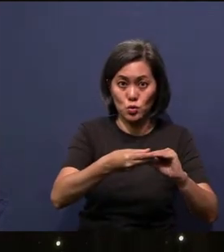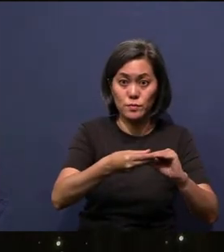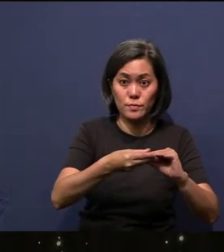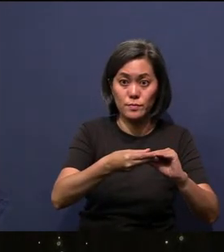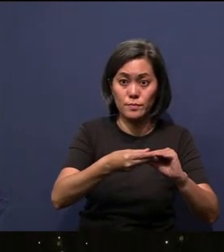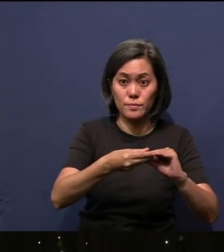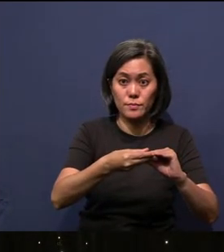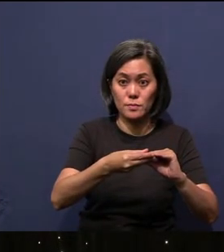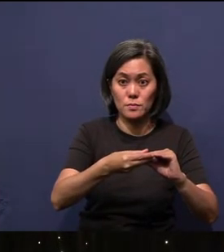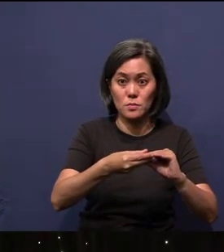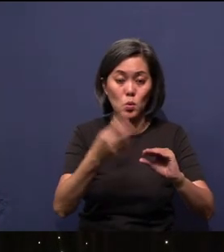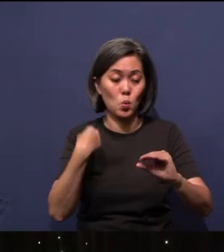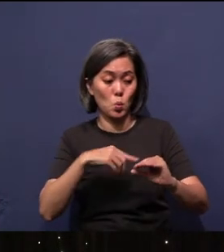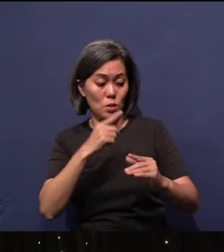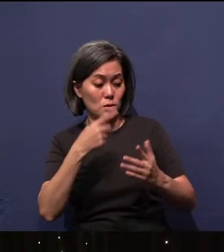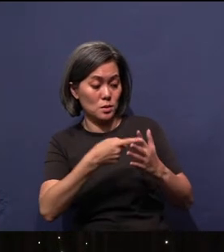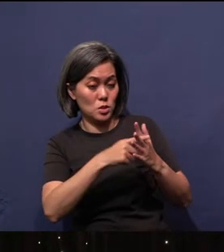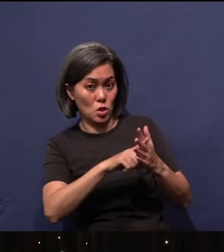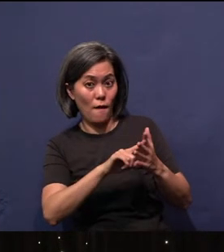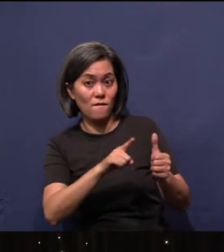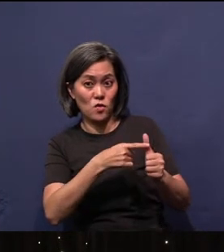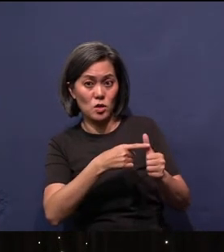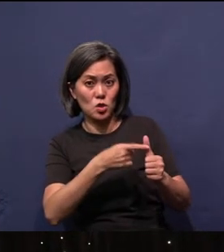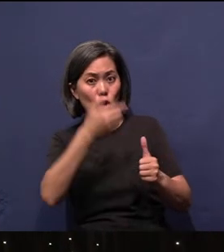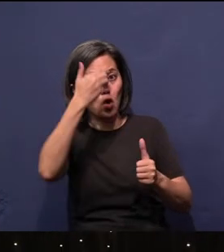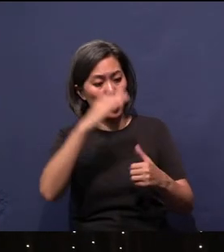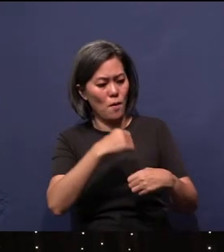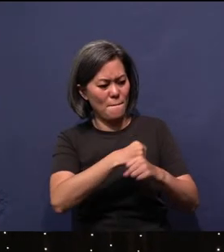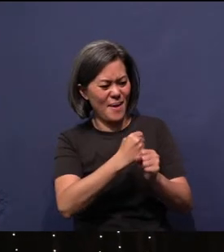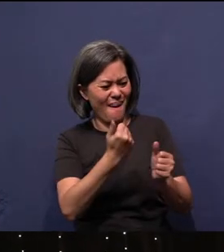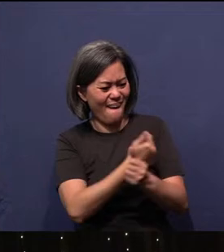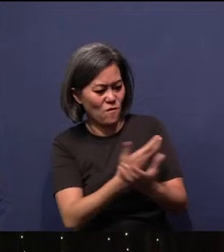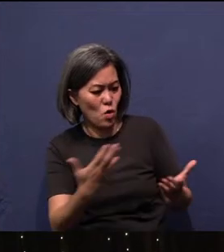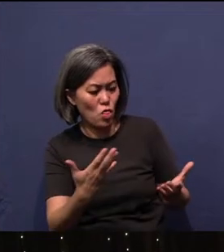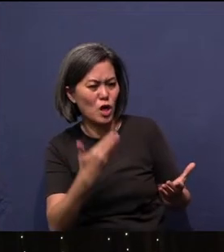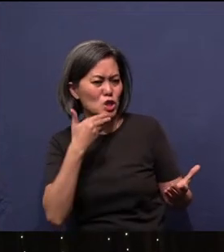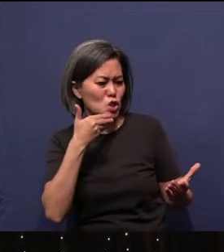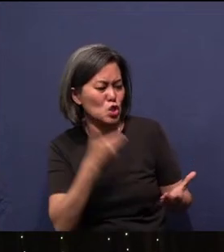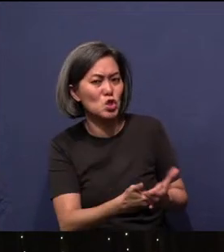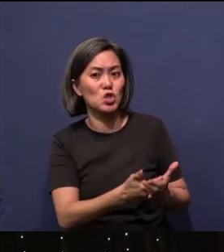And that's what we're going to start first. God created everything good. Because